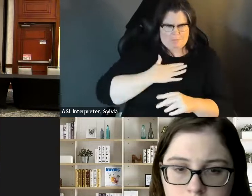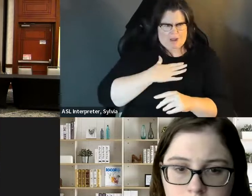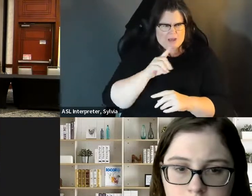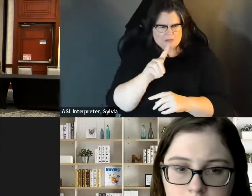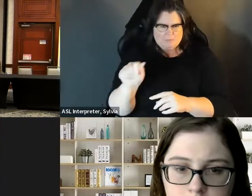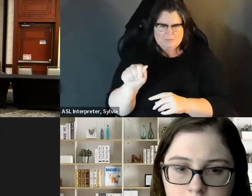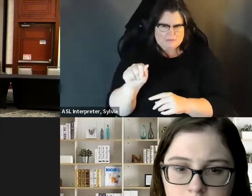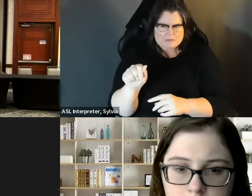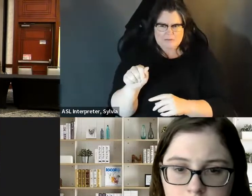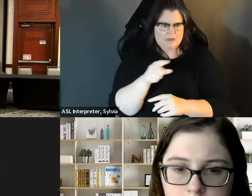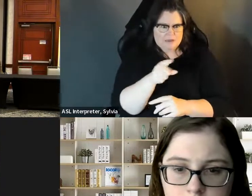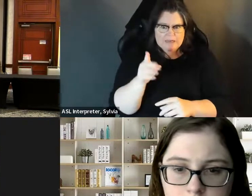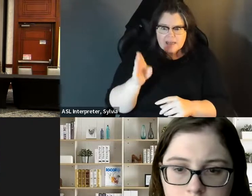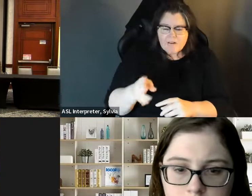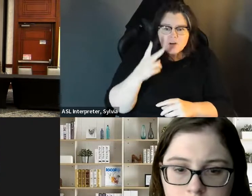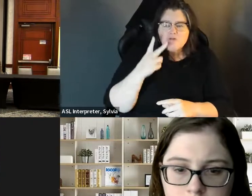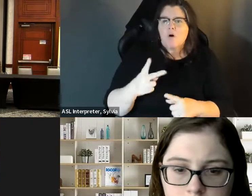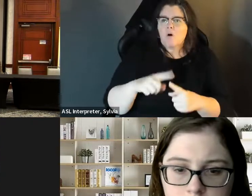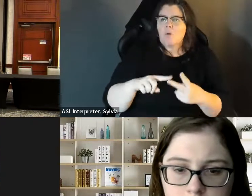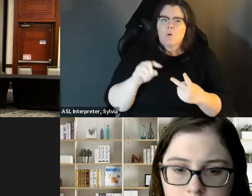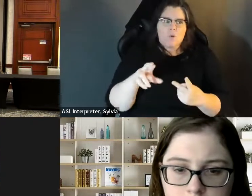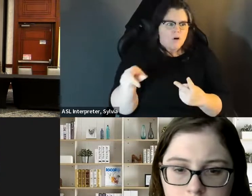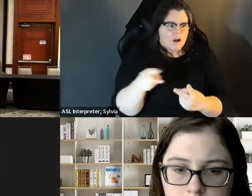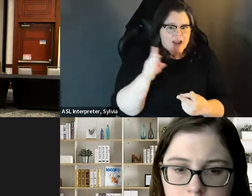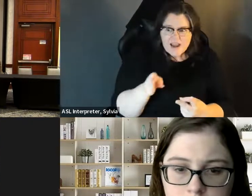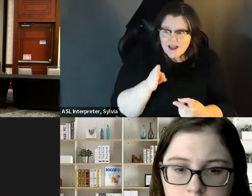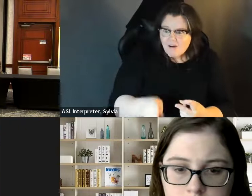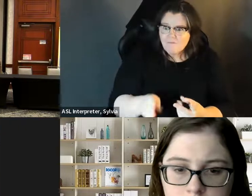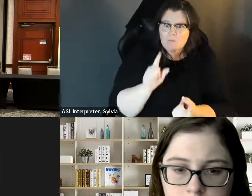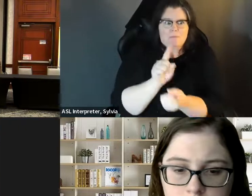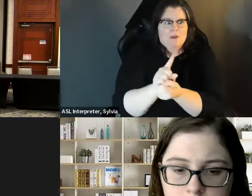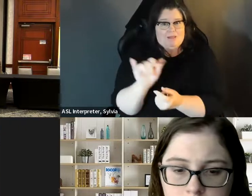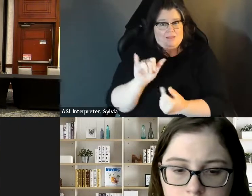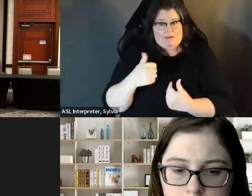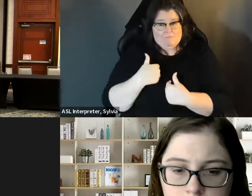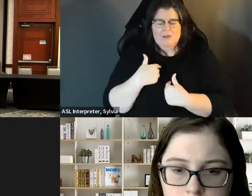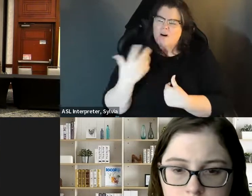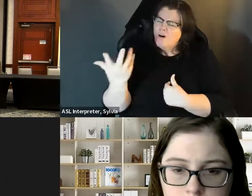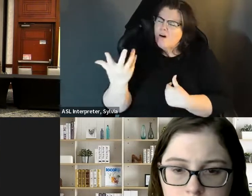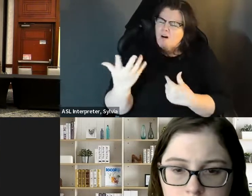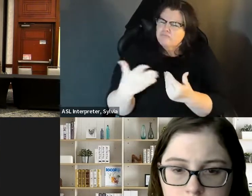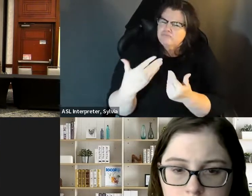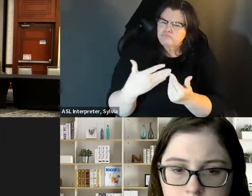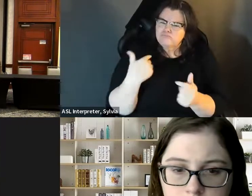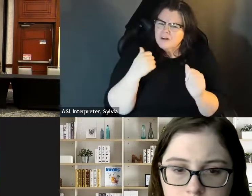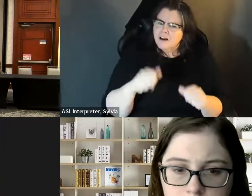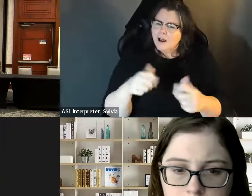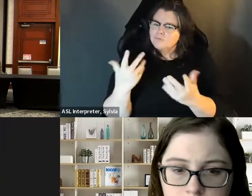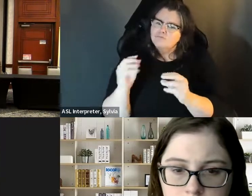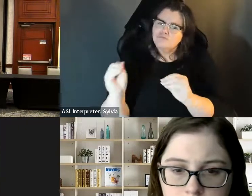who's not familiar with your type of disability, or anybody with a disability in the community. with your type of disability or anybody with a disability I think it's very easy you to be able to educate them on it.